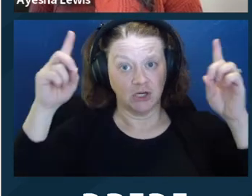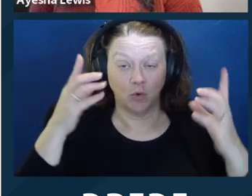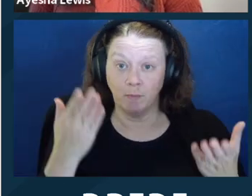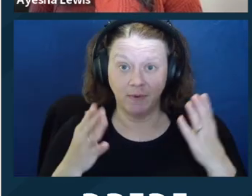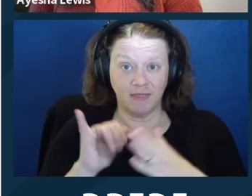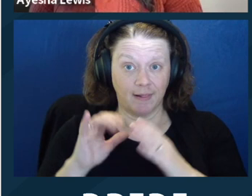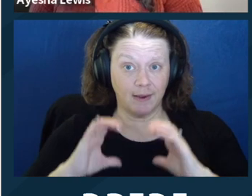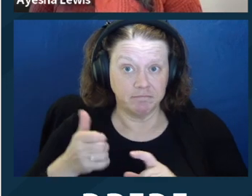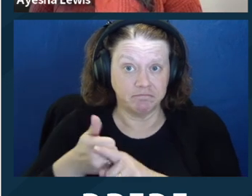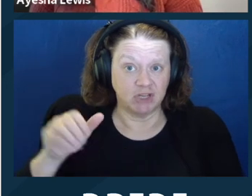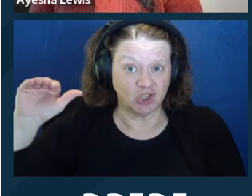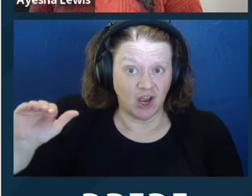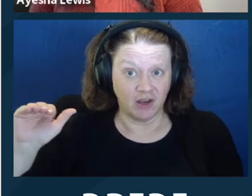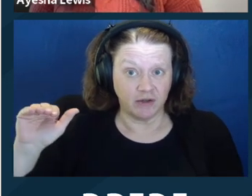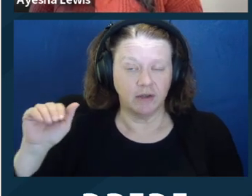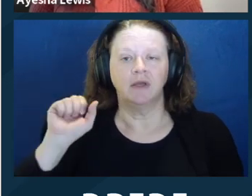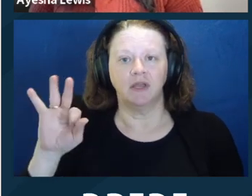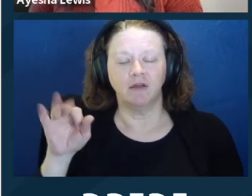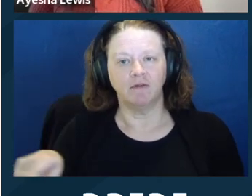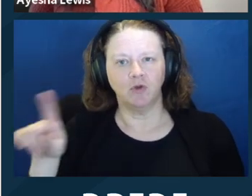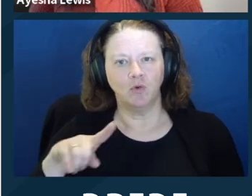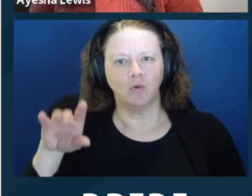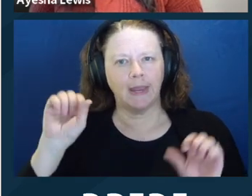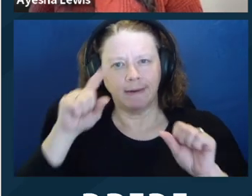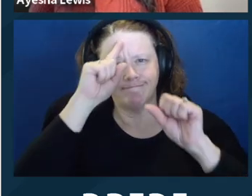with your clients, regardless of if they have a disability.